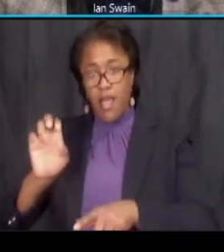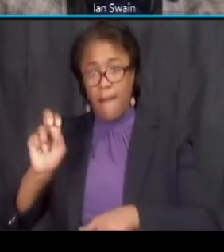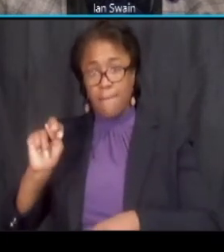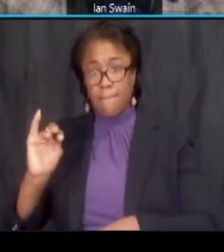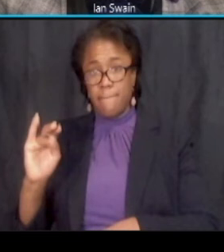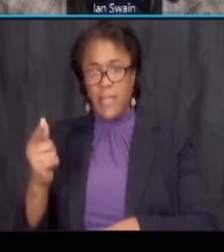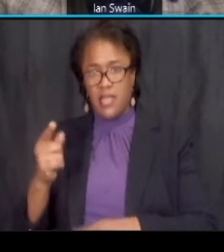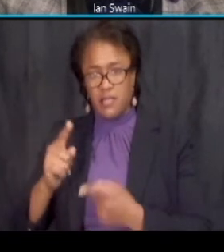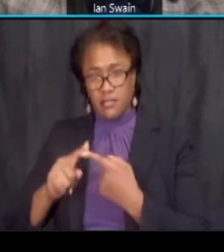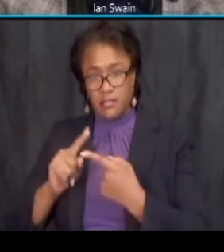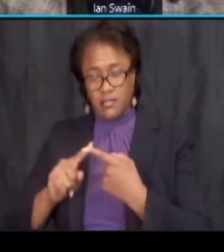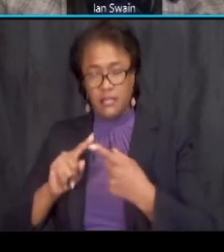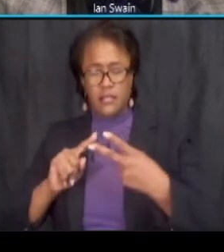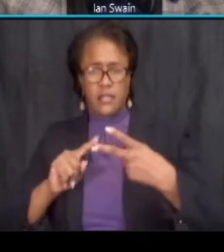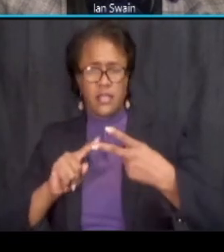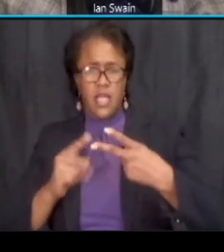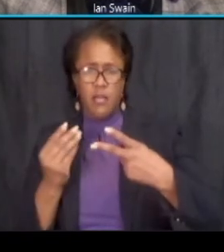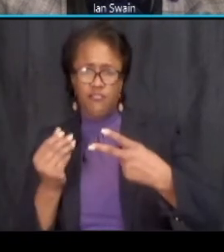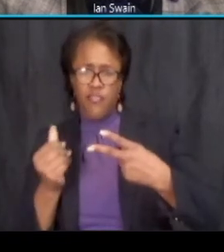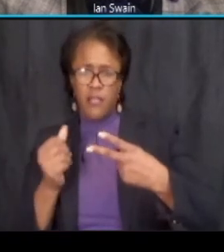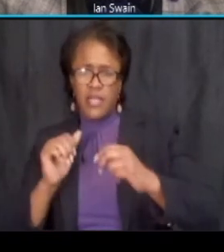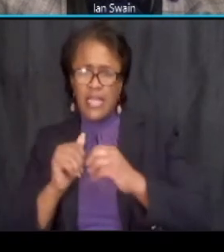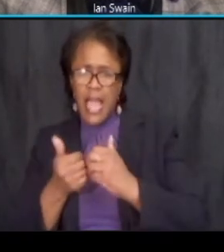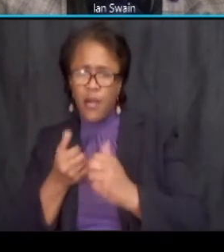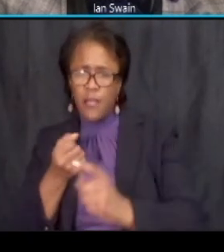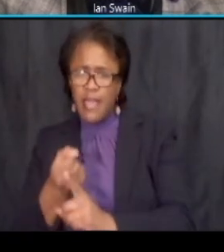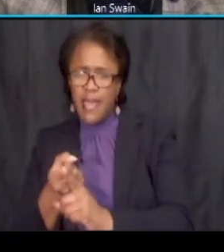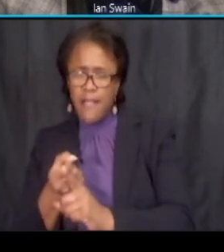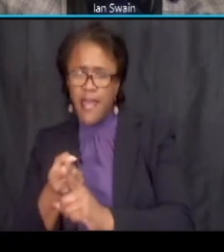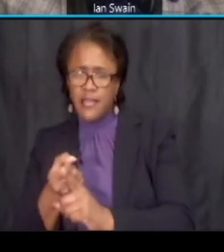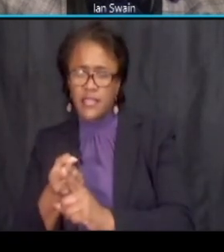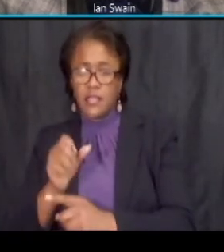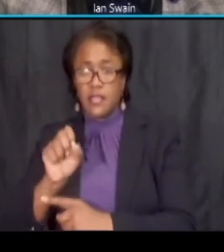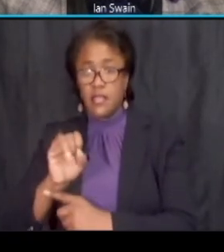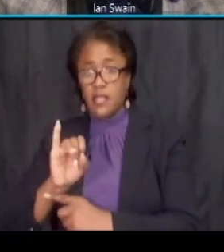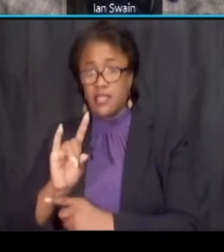property be impacted part two and where will the side walk on the south side be